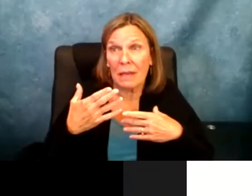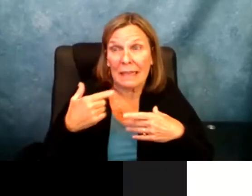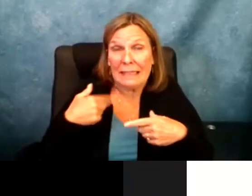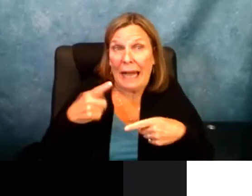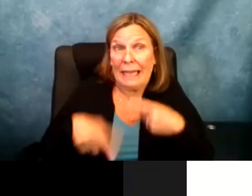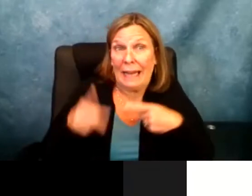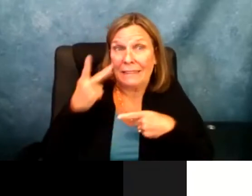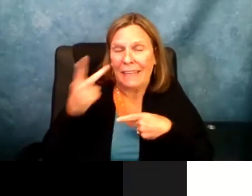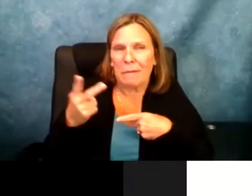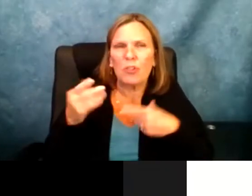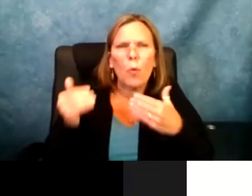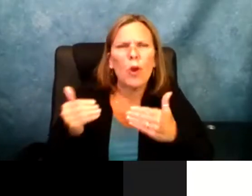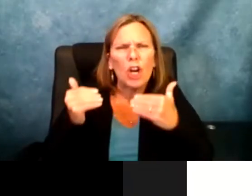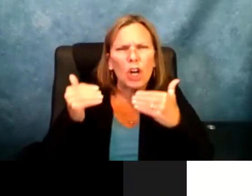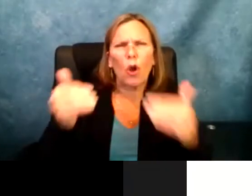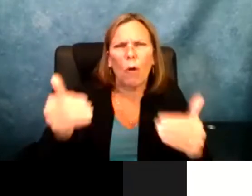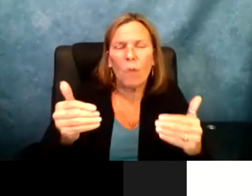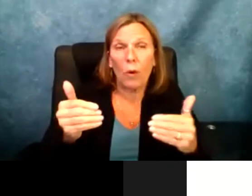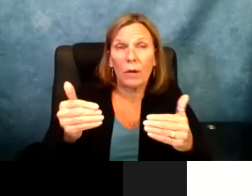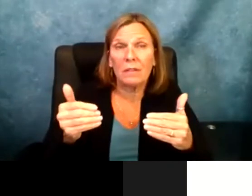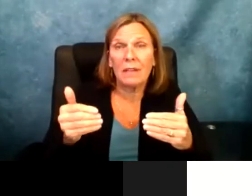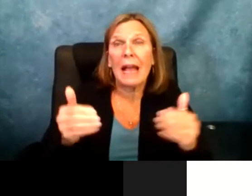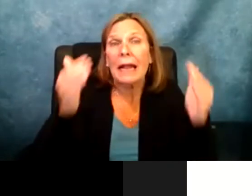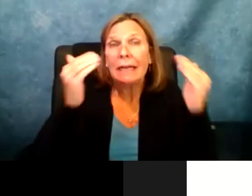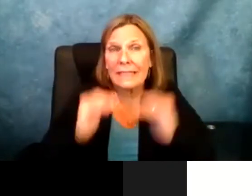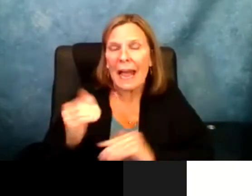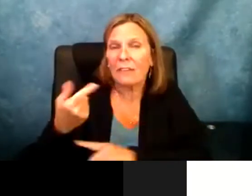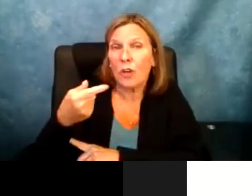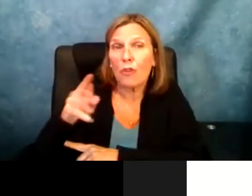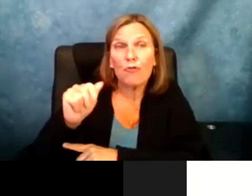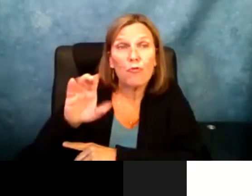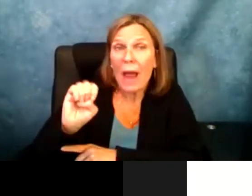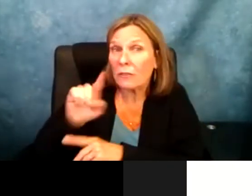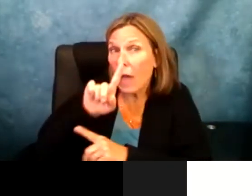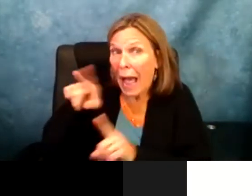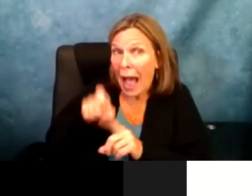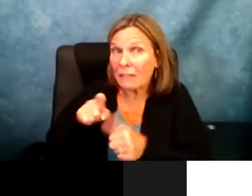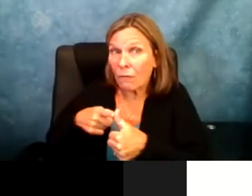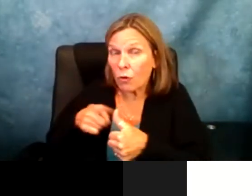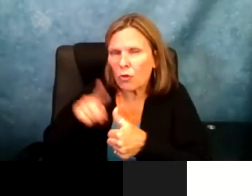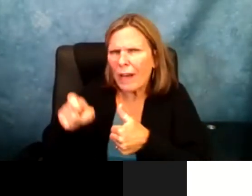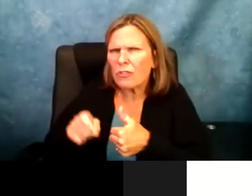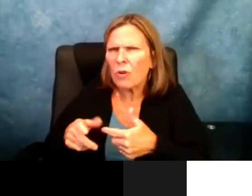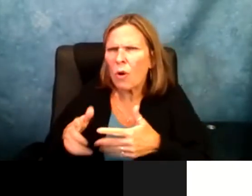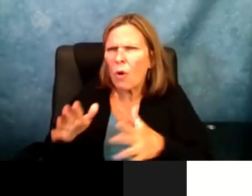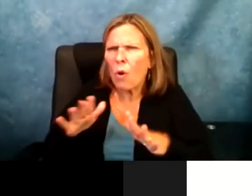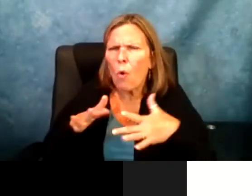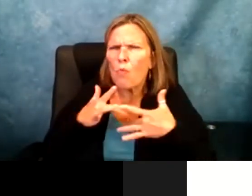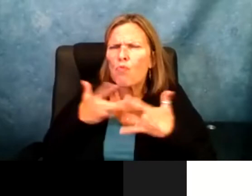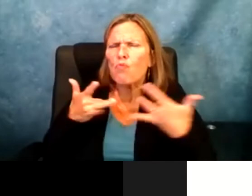arrives because I can't see him among the people. We will go